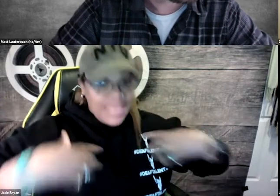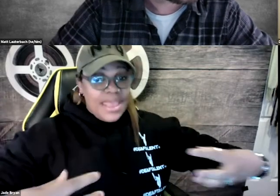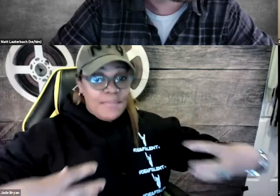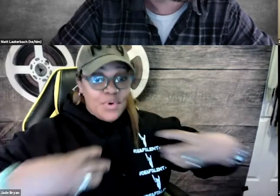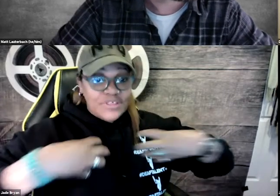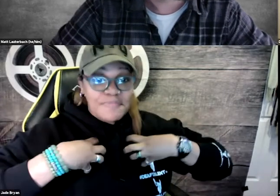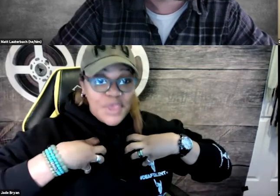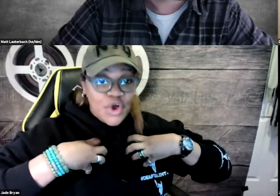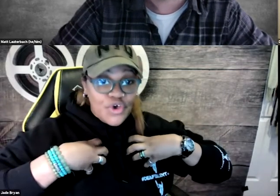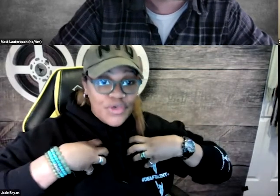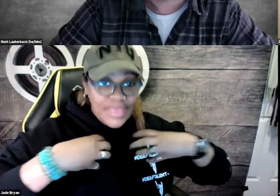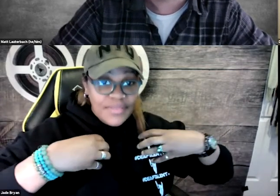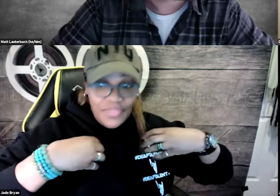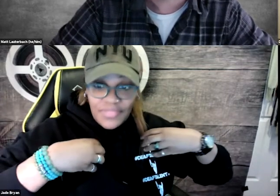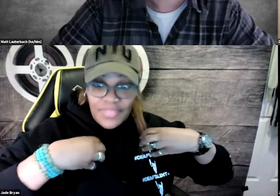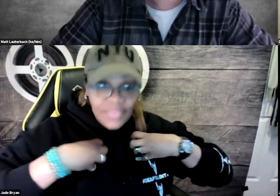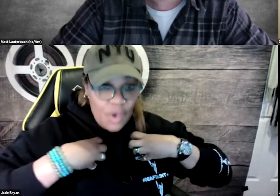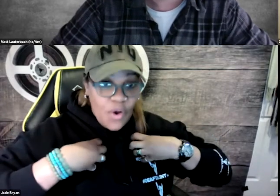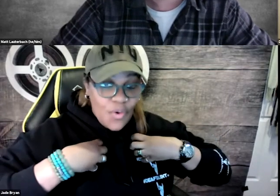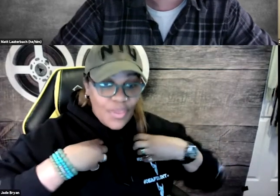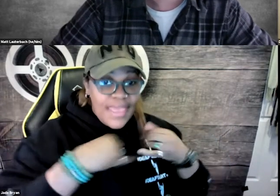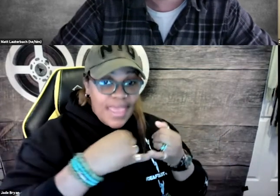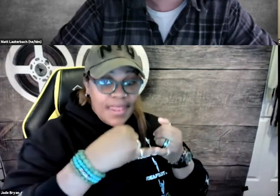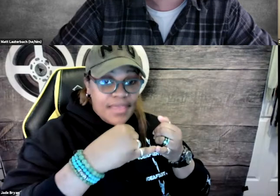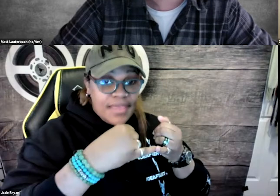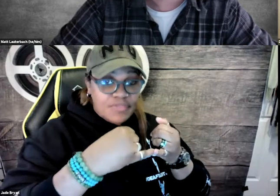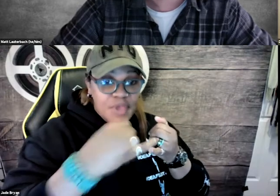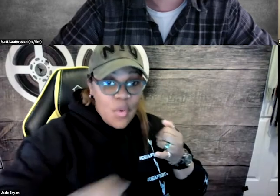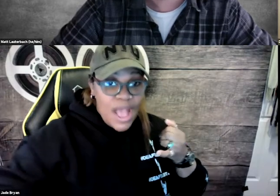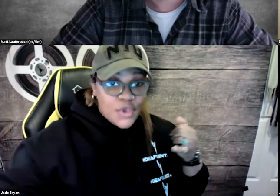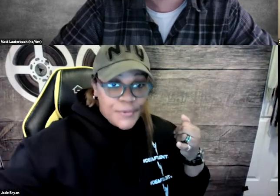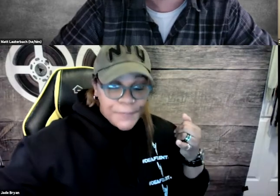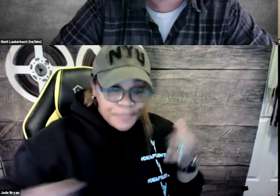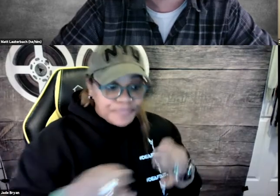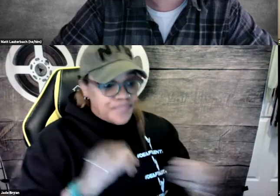And I put a speaker in the hole and a speaker wire.